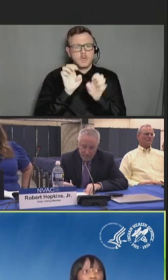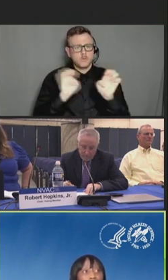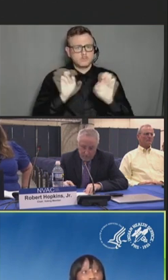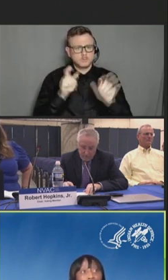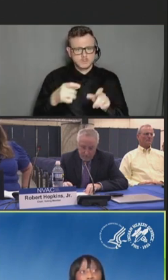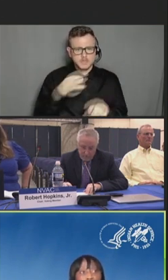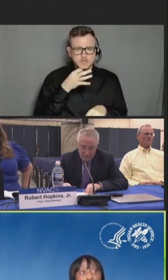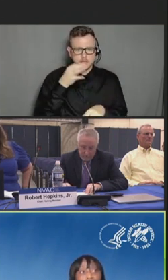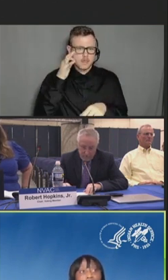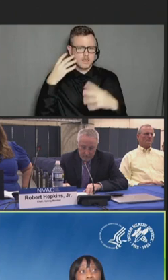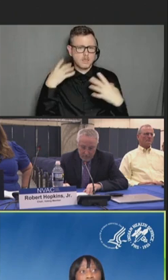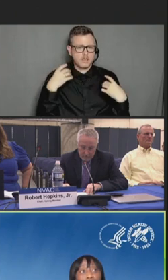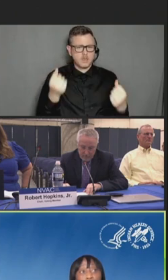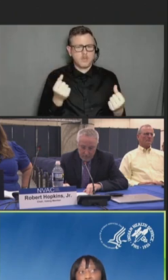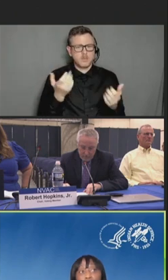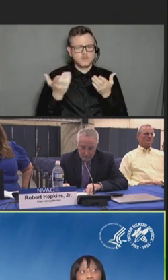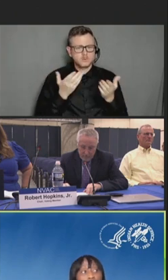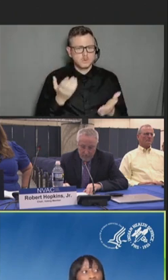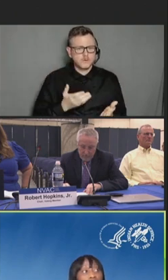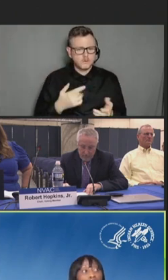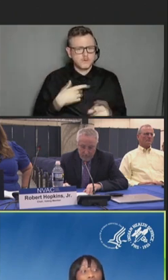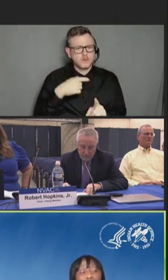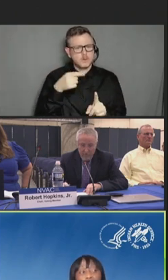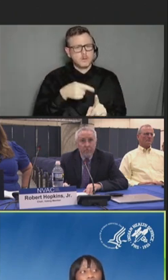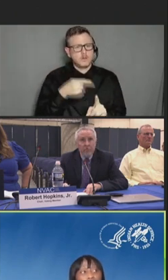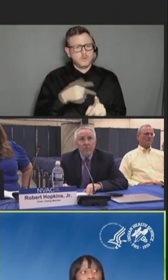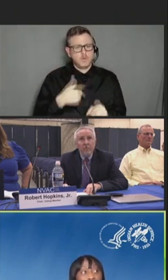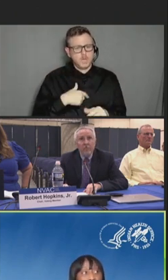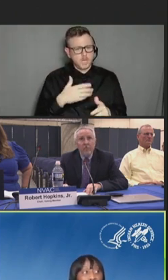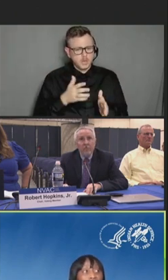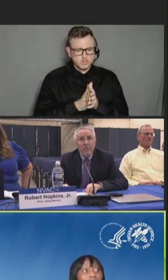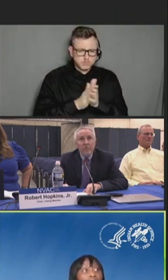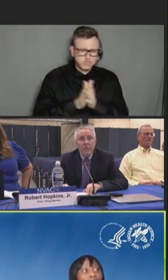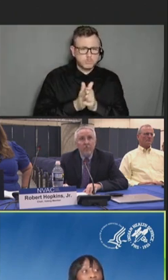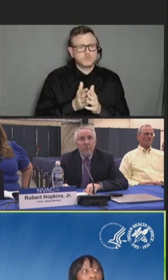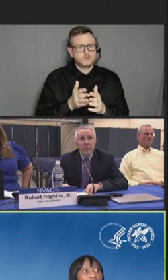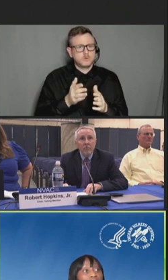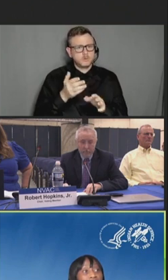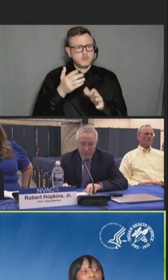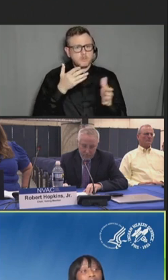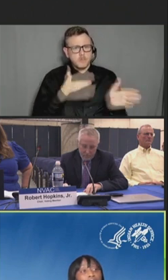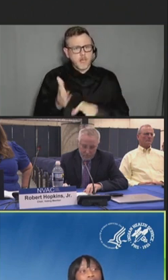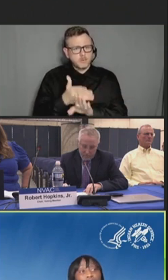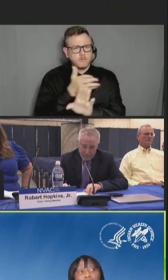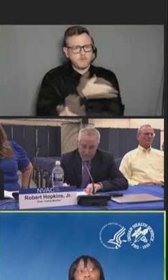Service took a proactive approach to the distribution and administration of JYNNEOS vaccine among